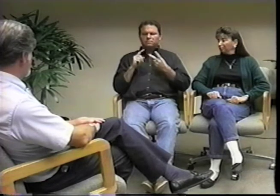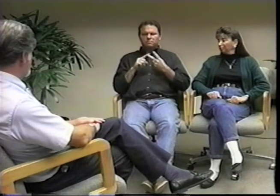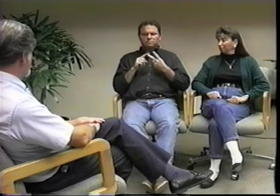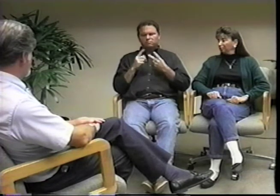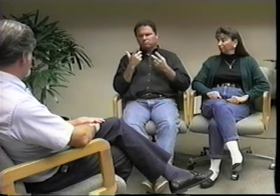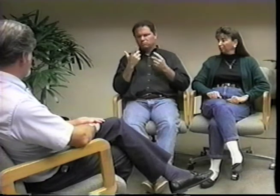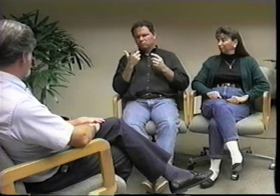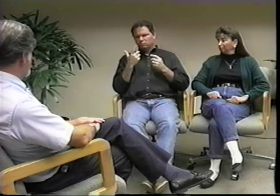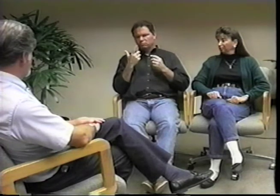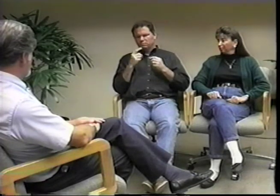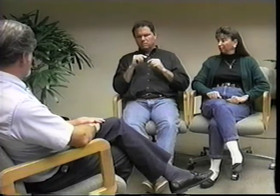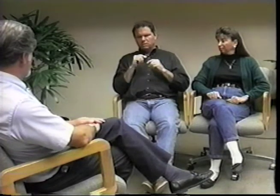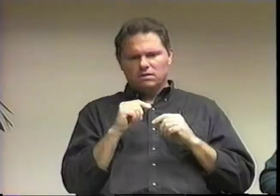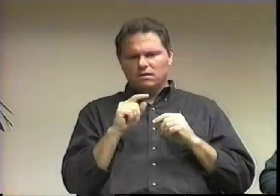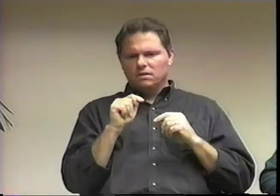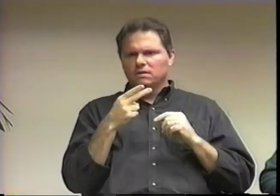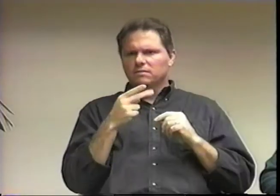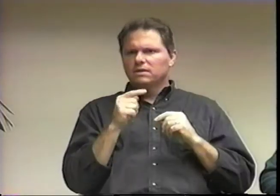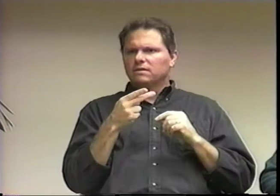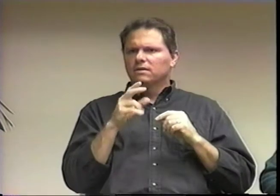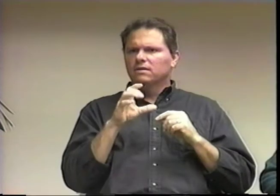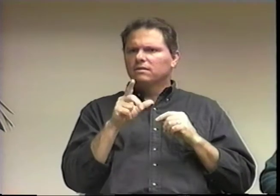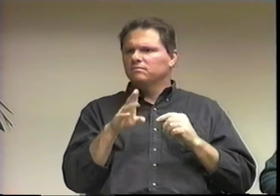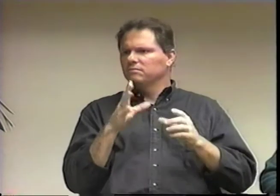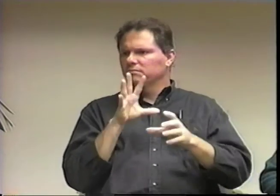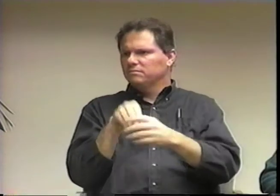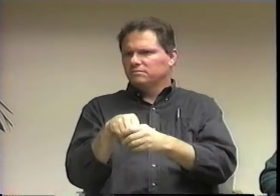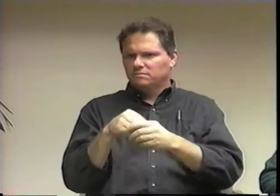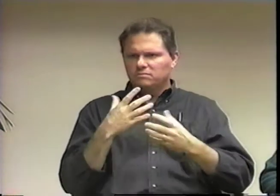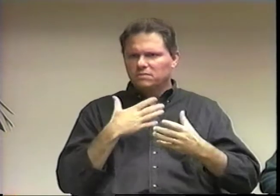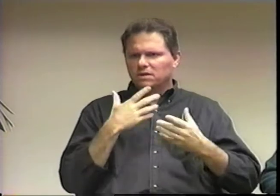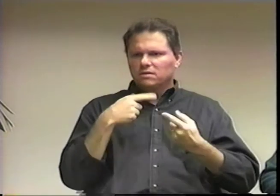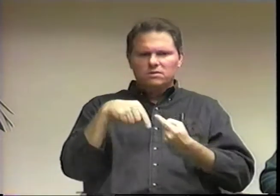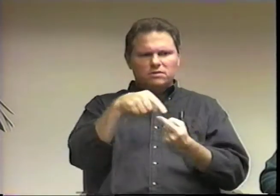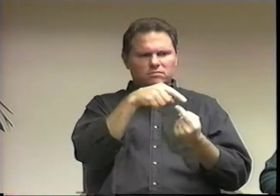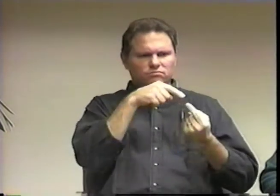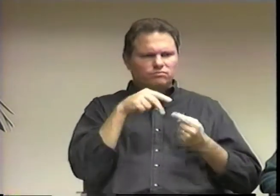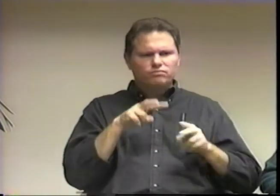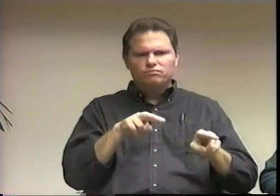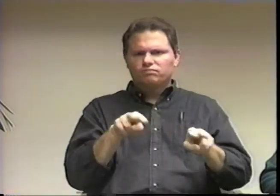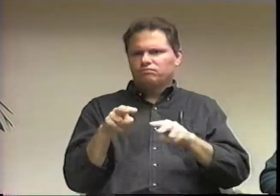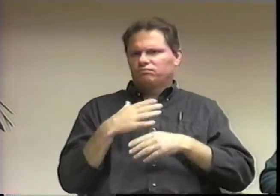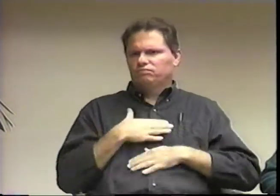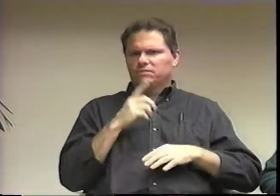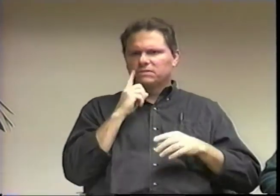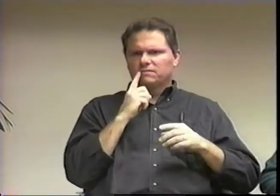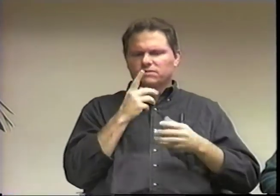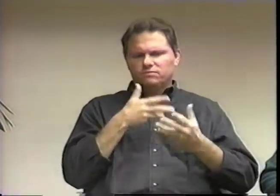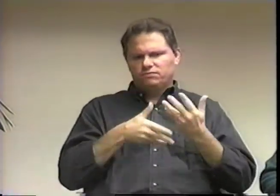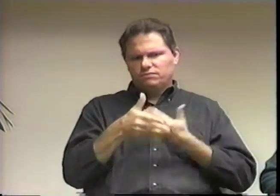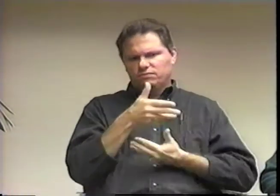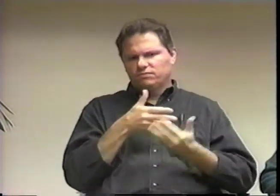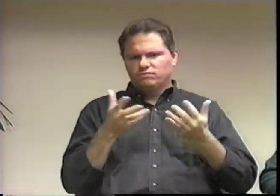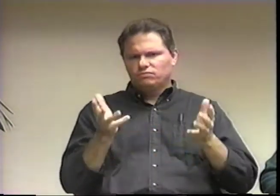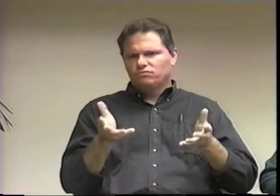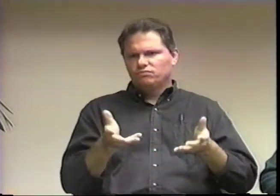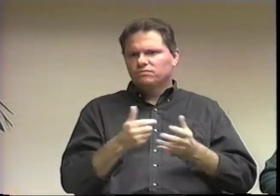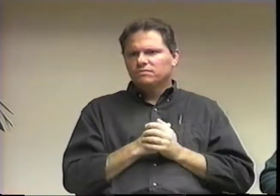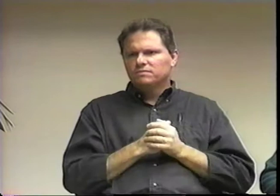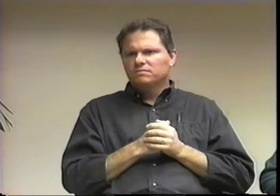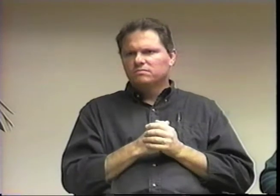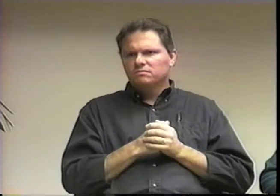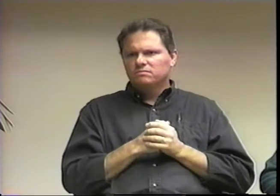I like to go to Thompson Hall to see old friends and hang out together.